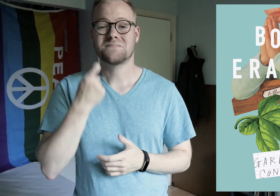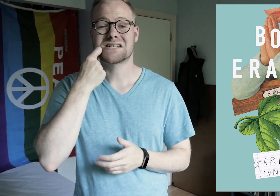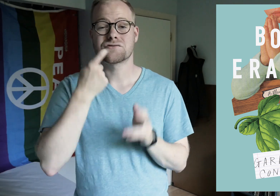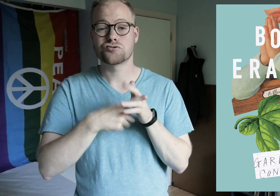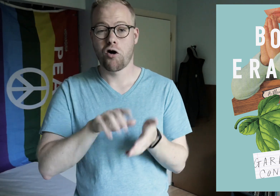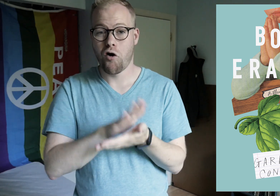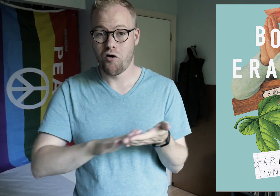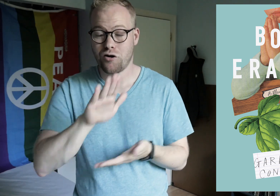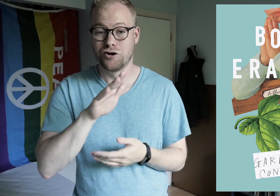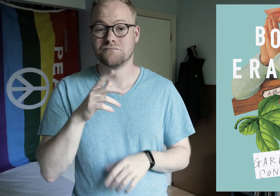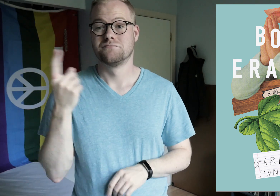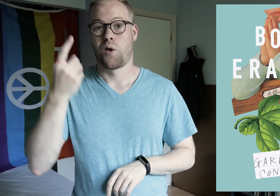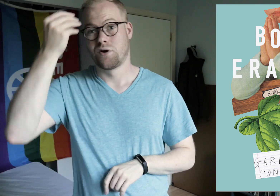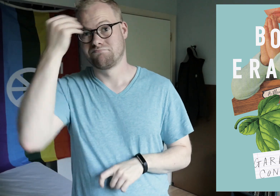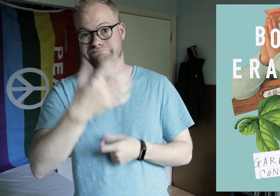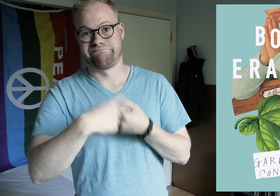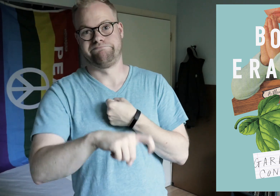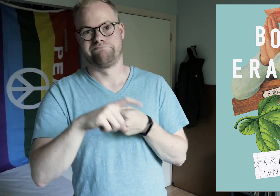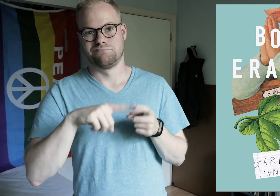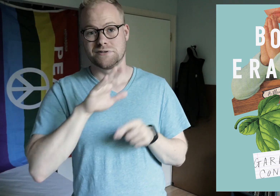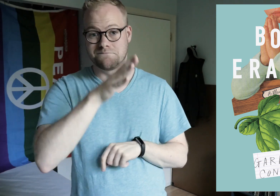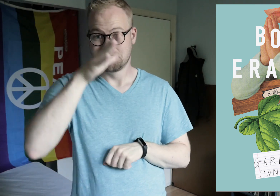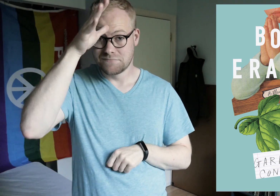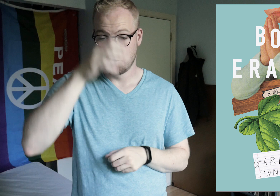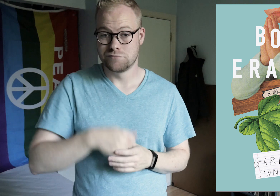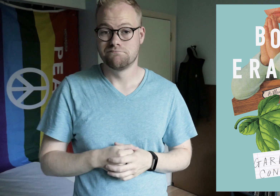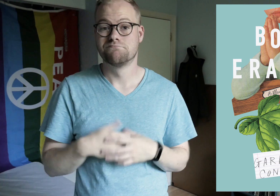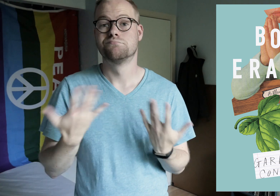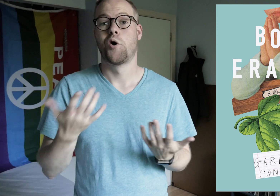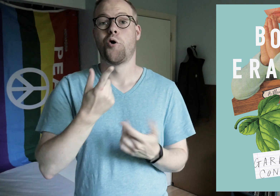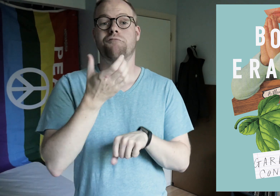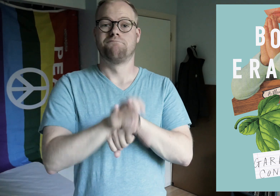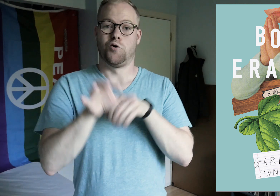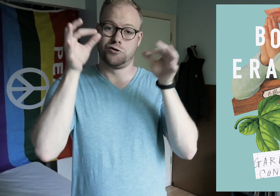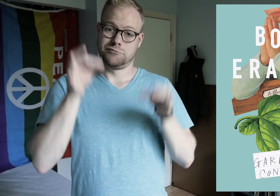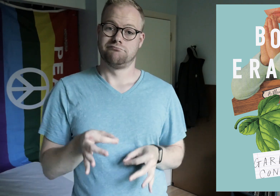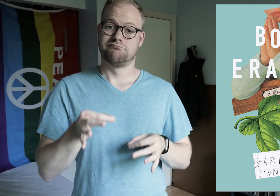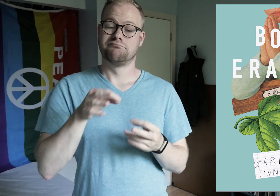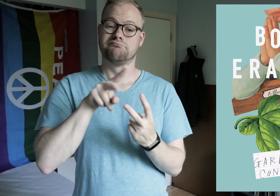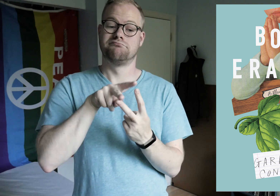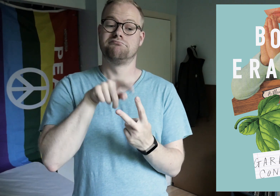Just starting college, he got outed to his parents, and was forced to decide whether